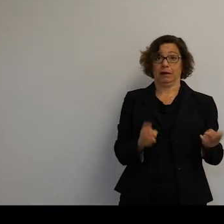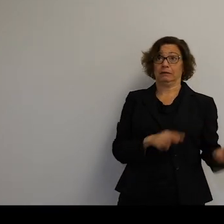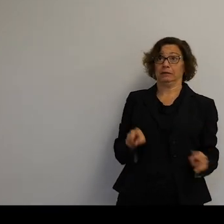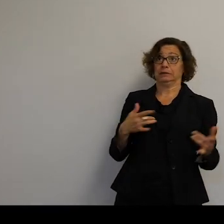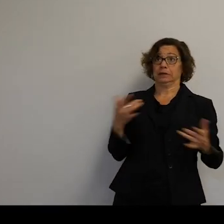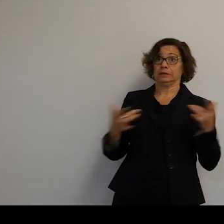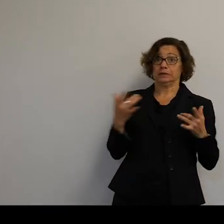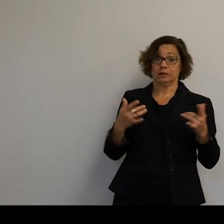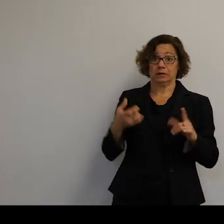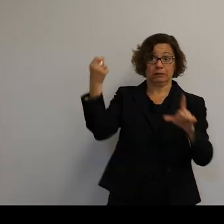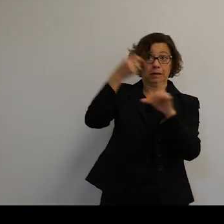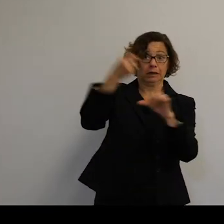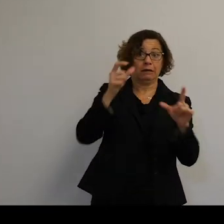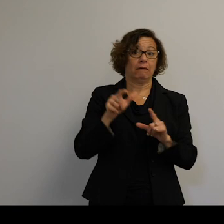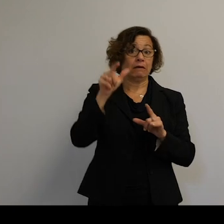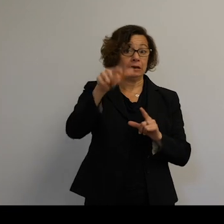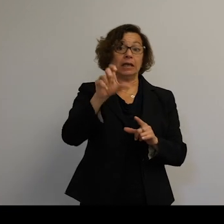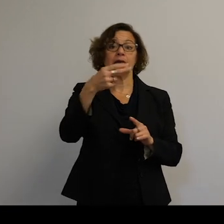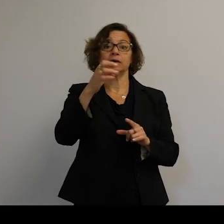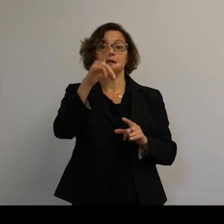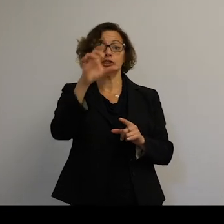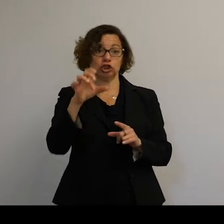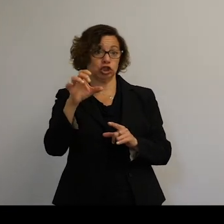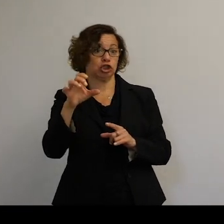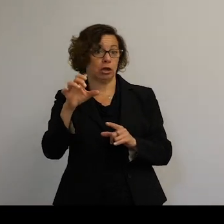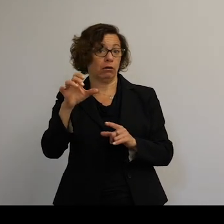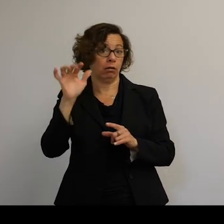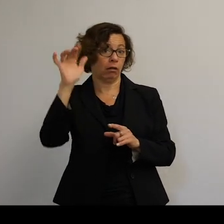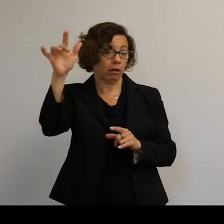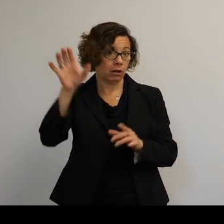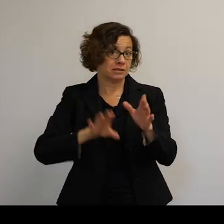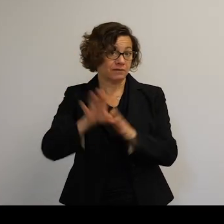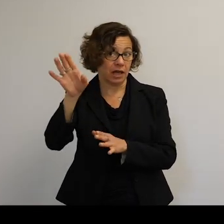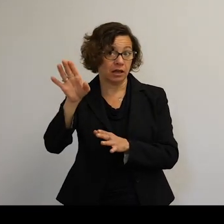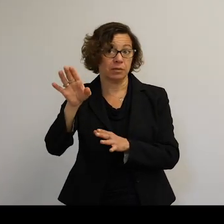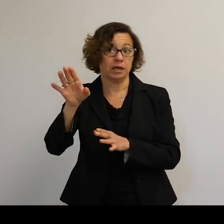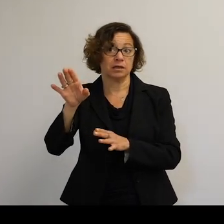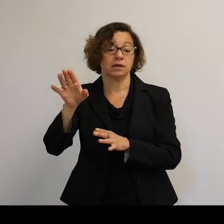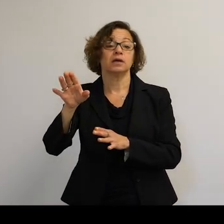So later in the shuttle's lifetime, it was actually flown backwards.